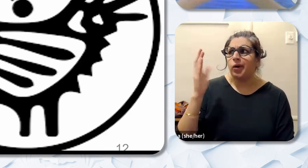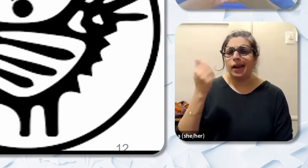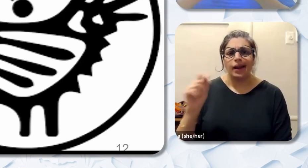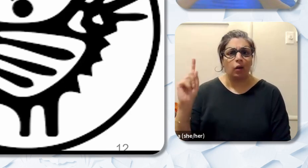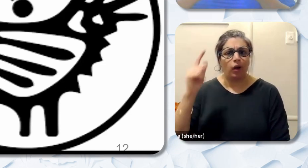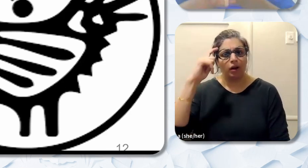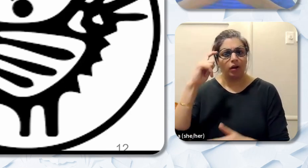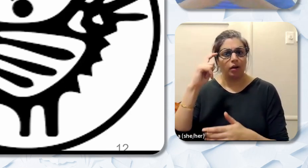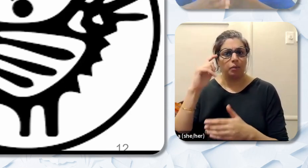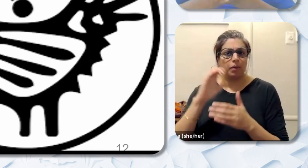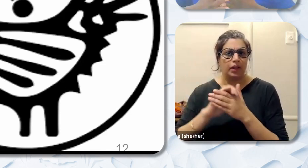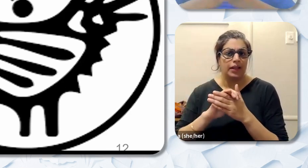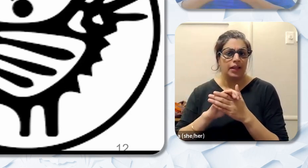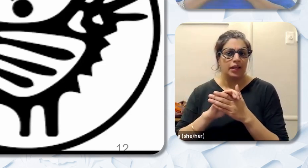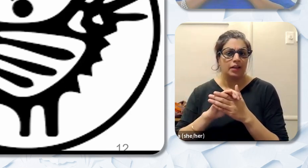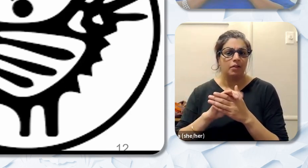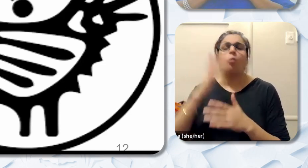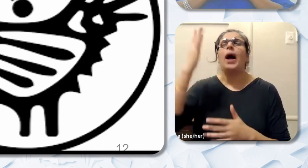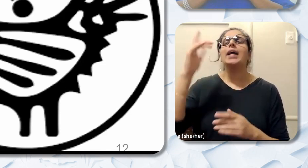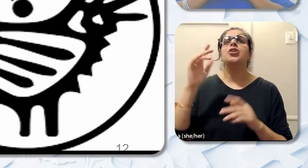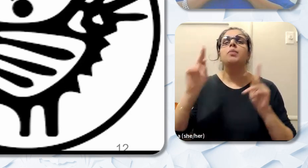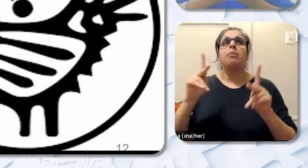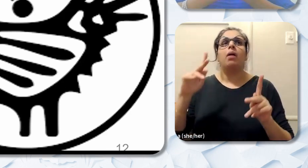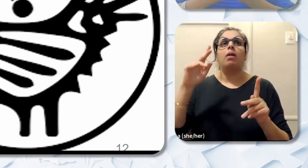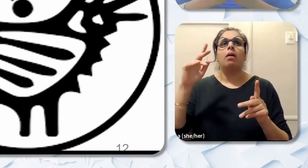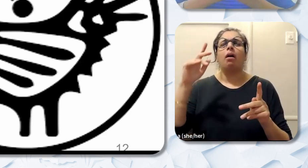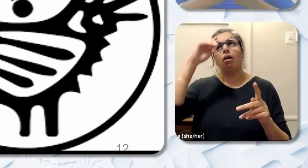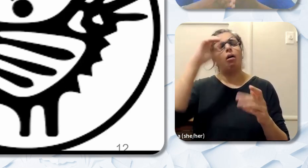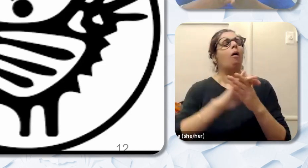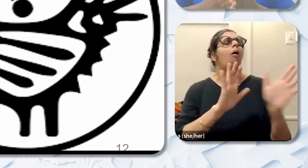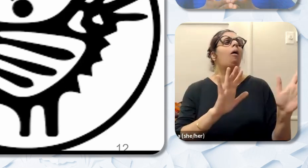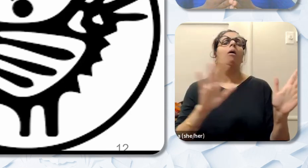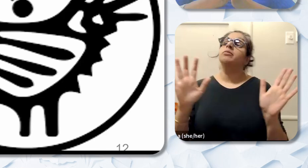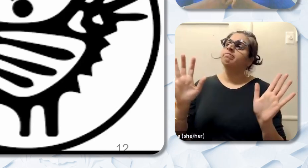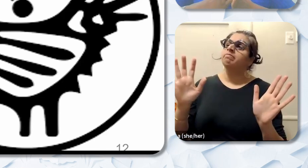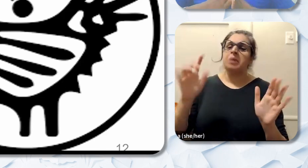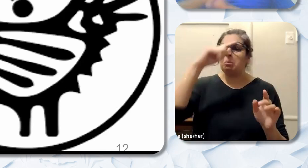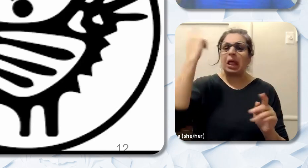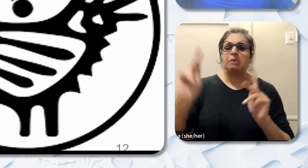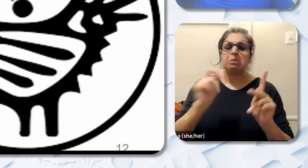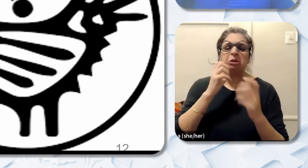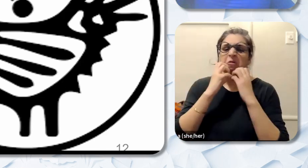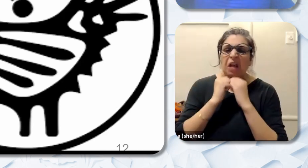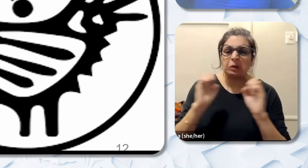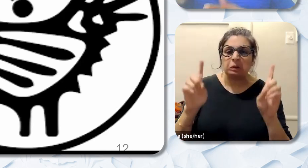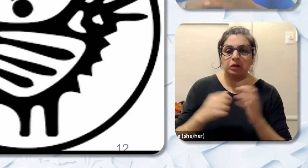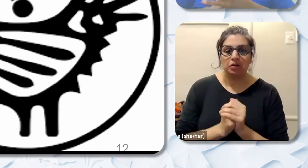did not value education? Why would people risk their lives to be counted as present